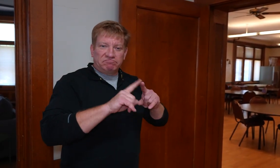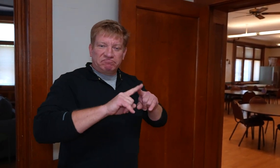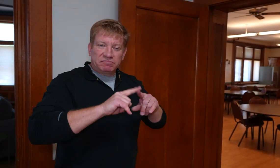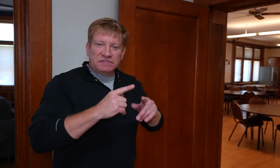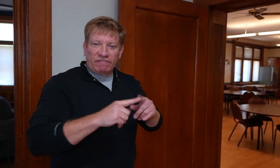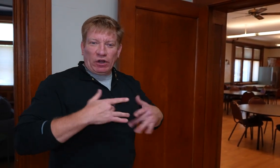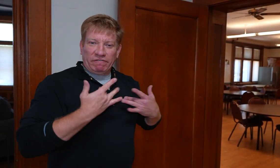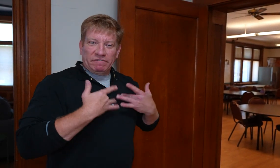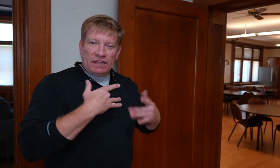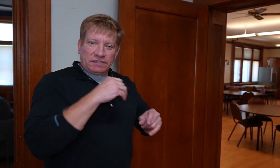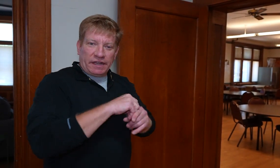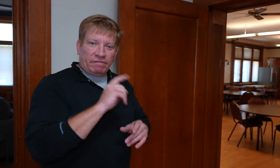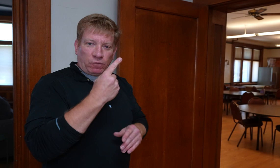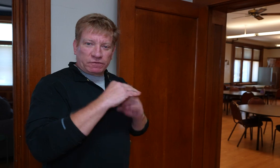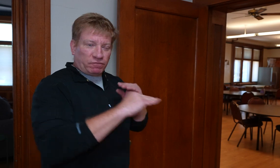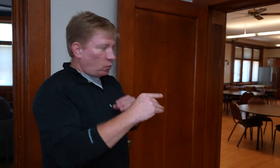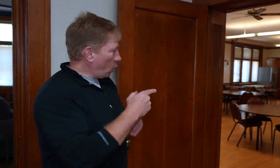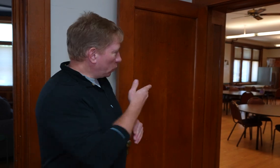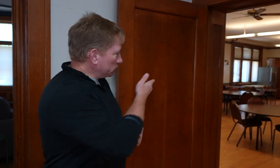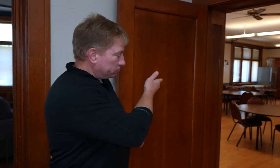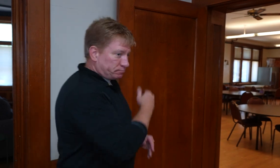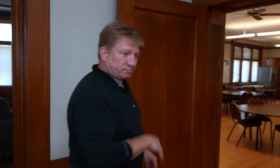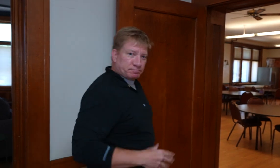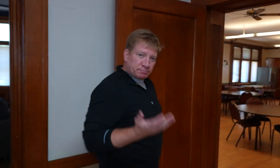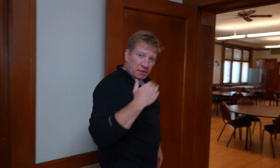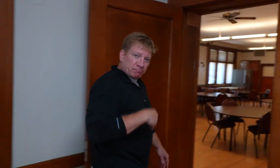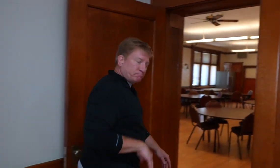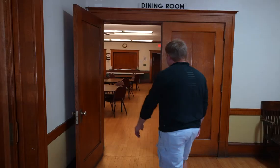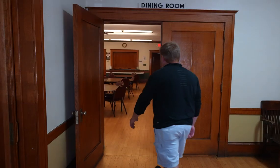and other events in this area on the first floor. Come on.